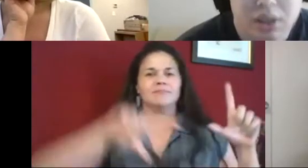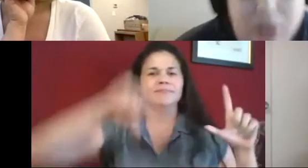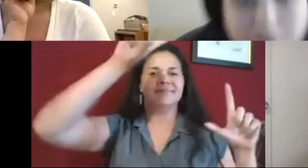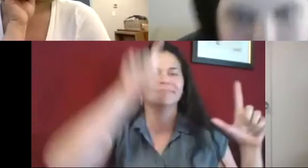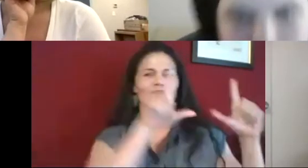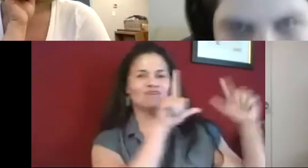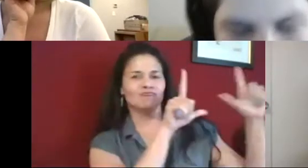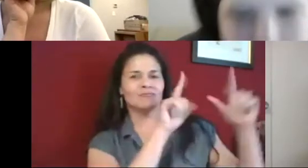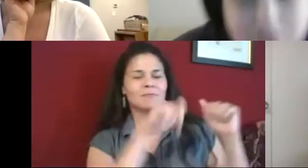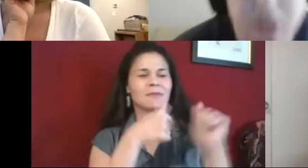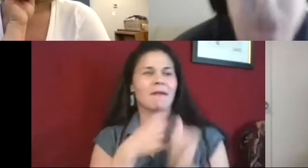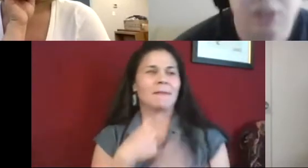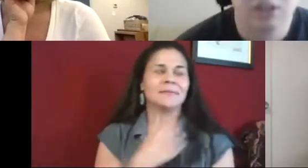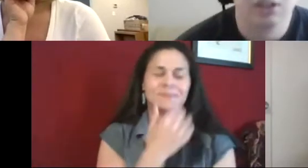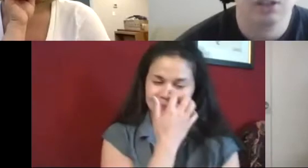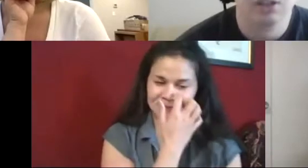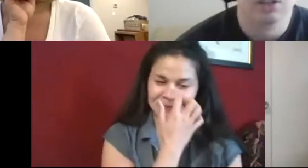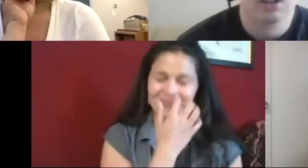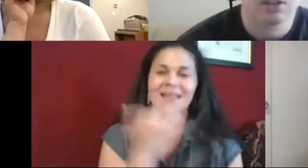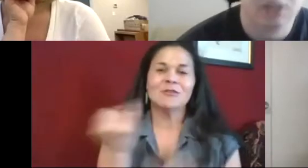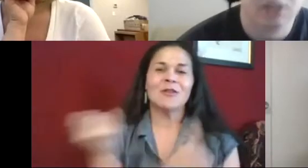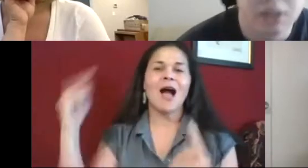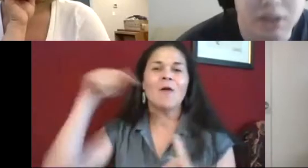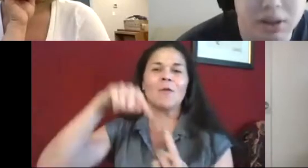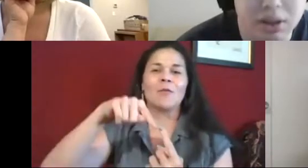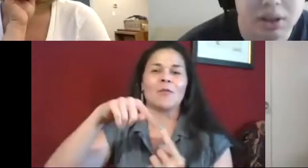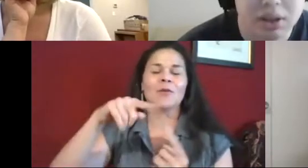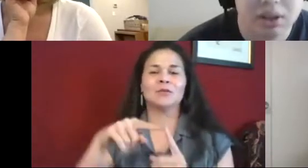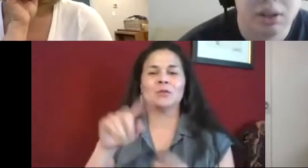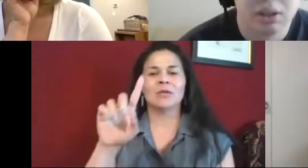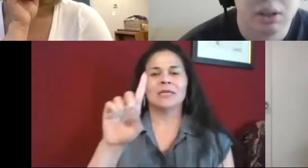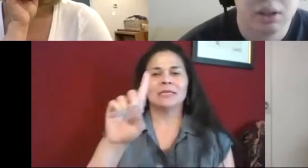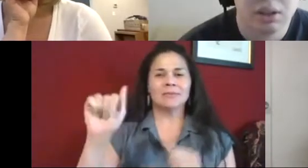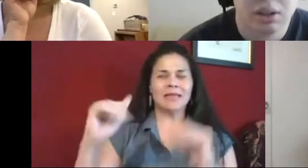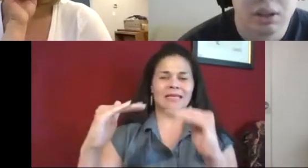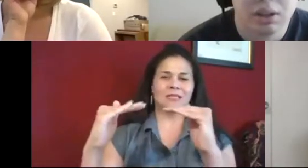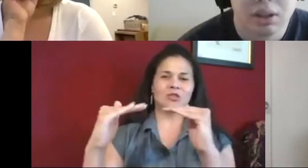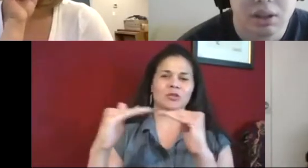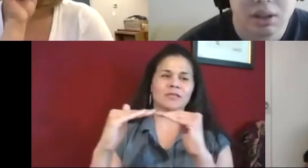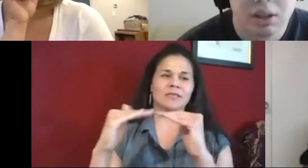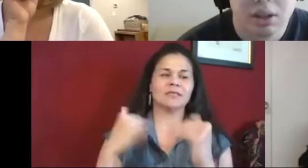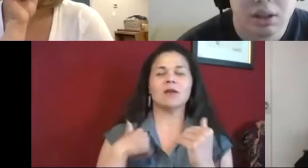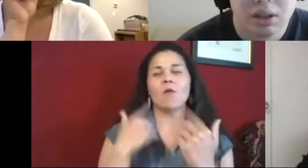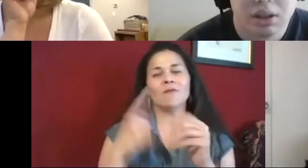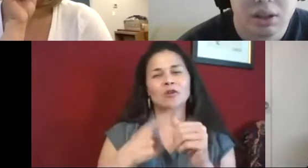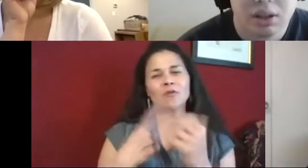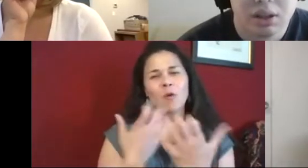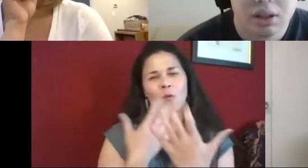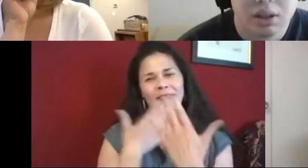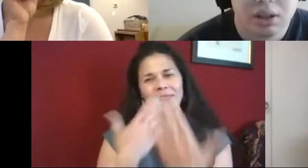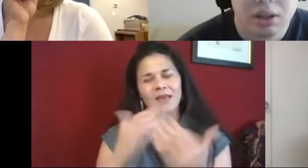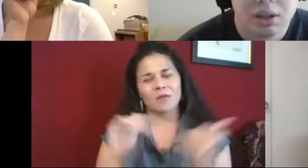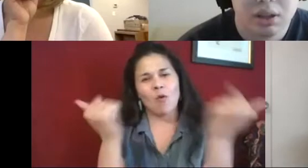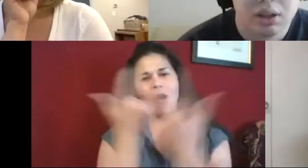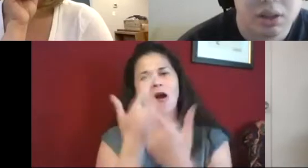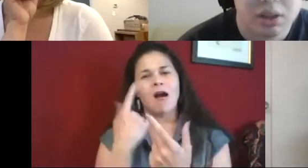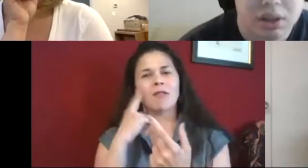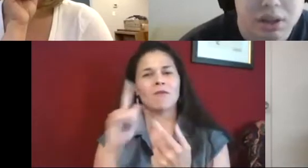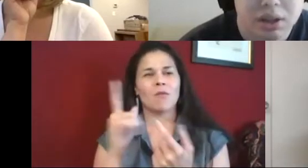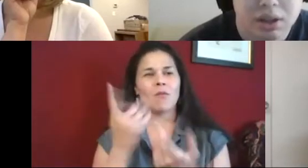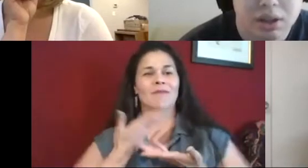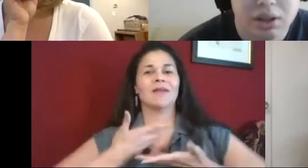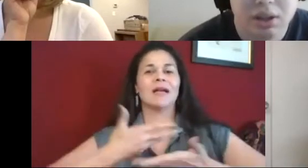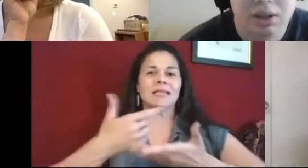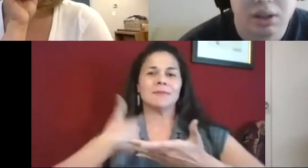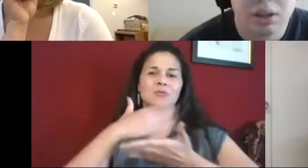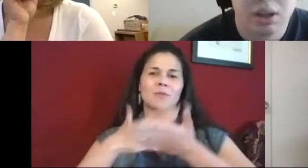that is a picture frame behind me. Now going back to disability justice. Firstly